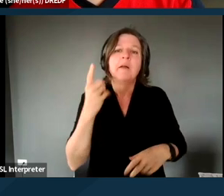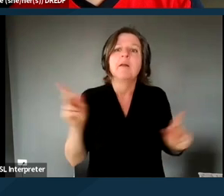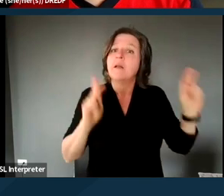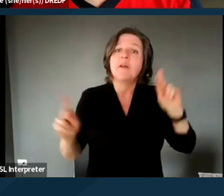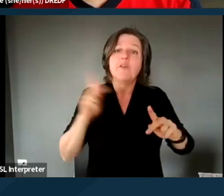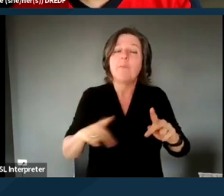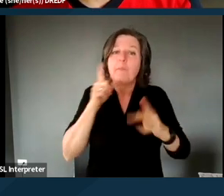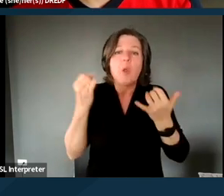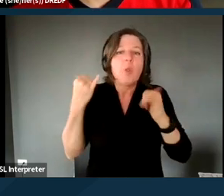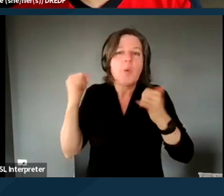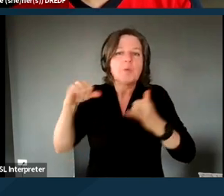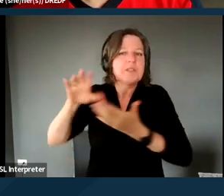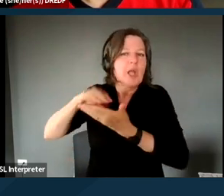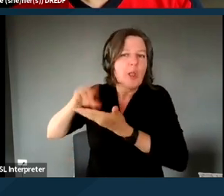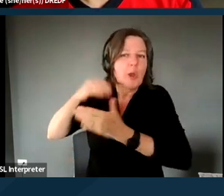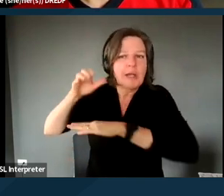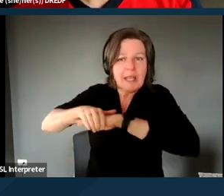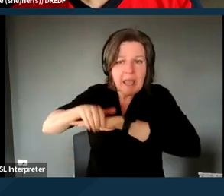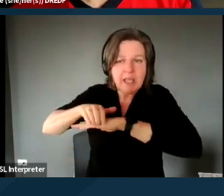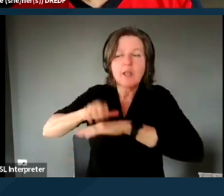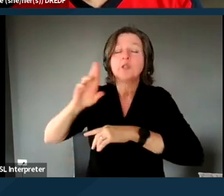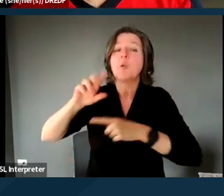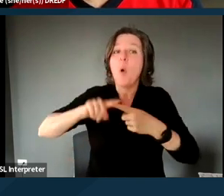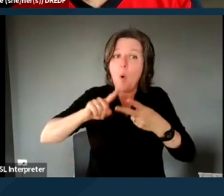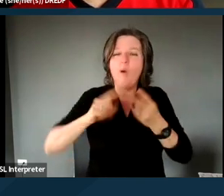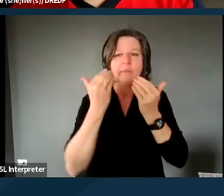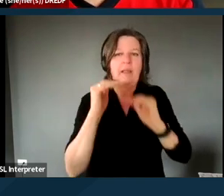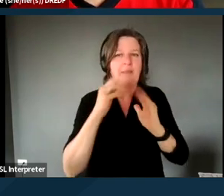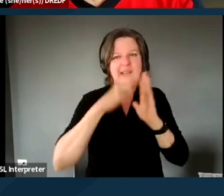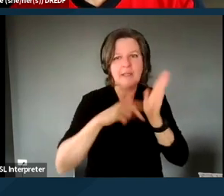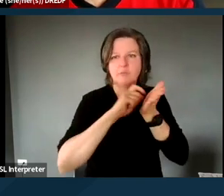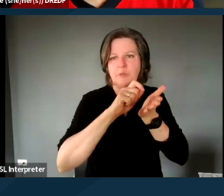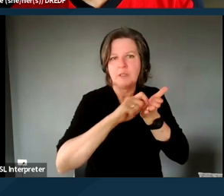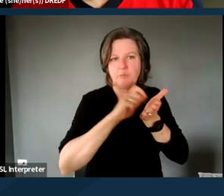or who have limited English literacy. Benefits advocacy, and this is a key one,